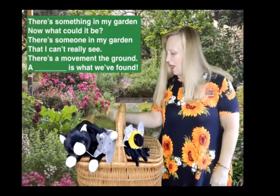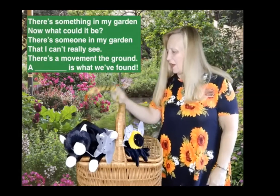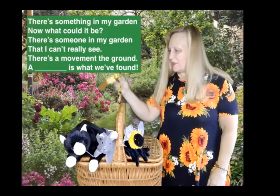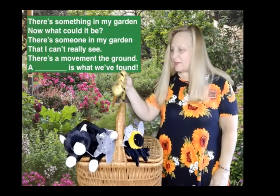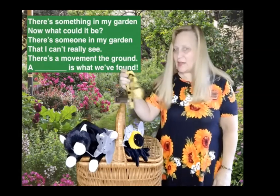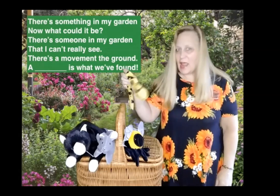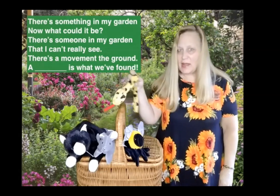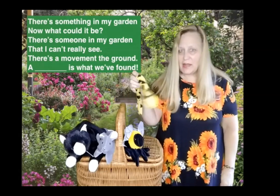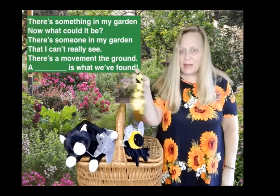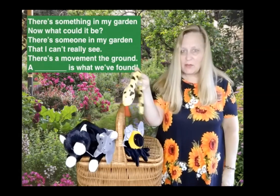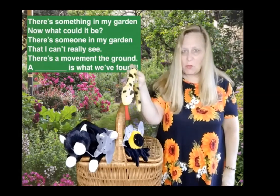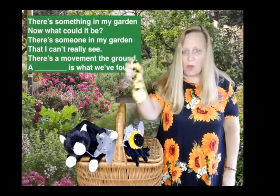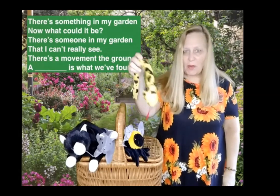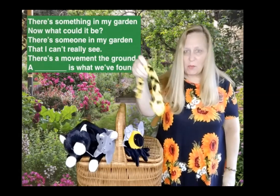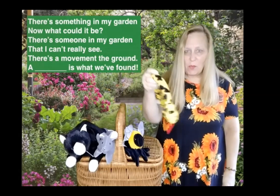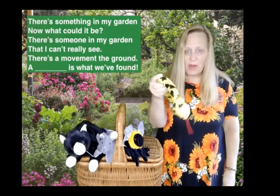A snake is what we found